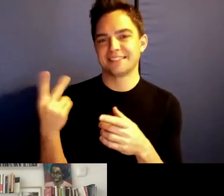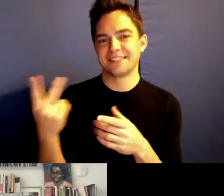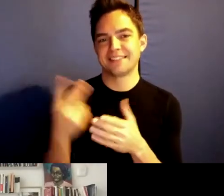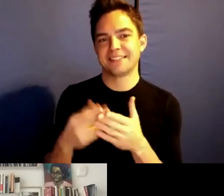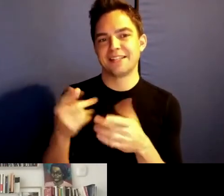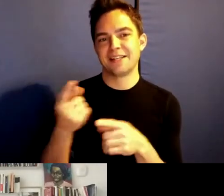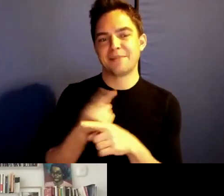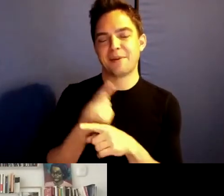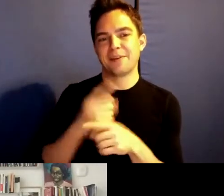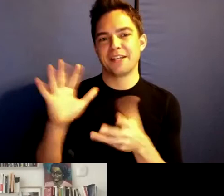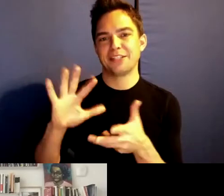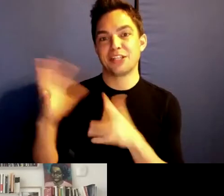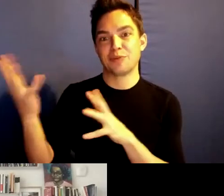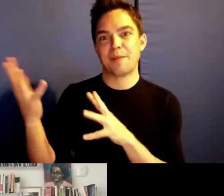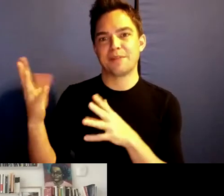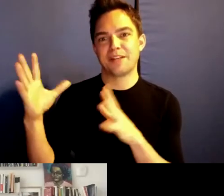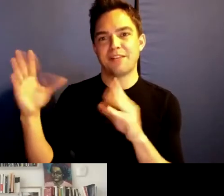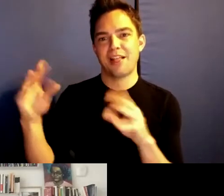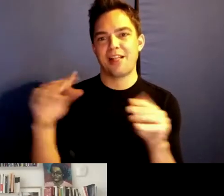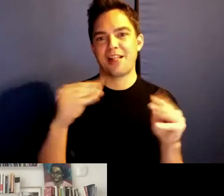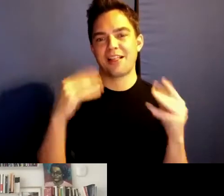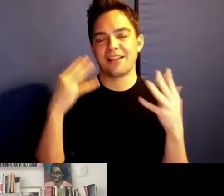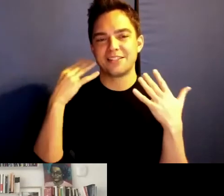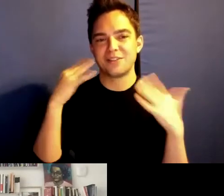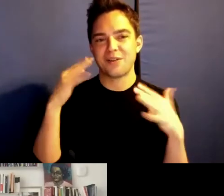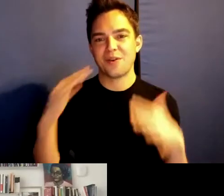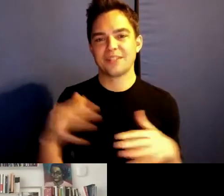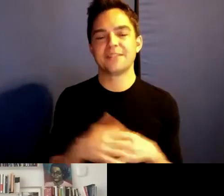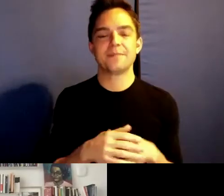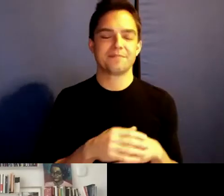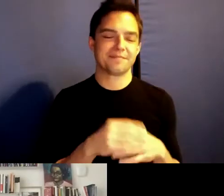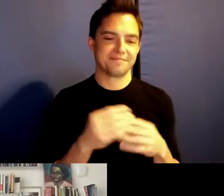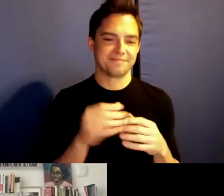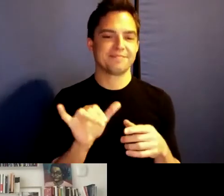disruptive. I'm thinking a lot about mothering.